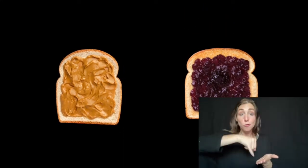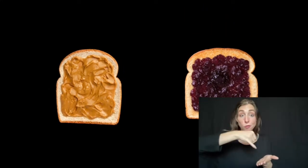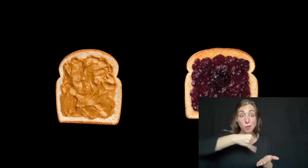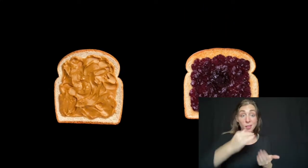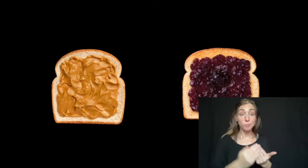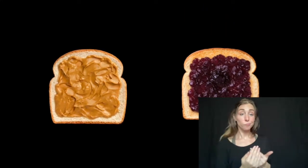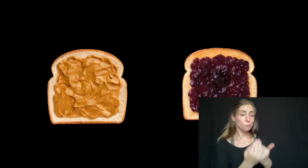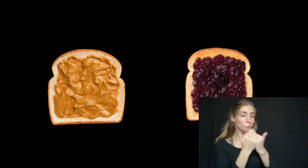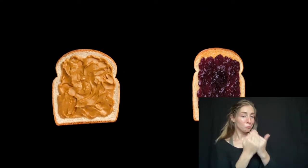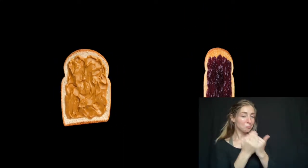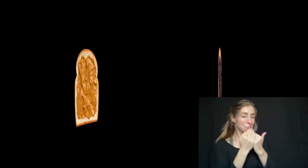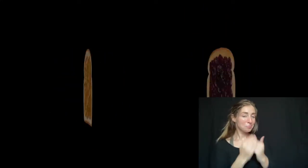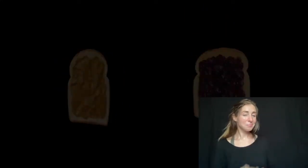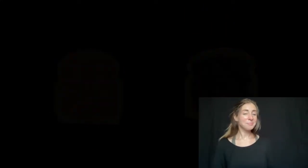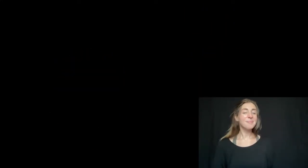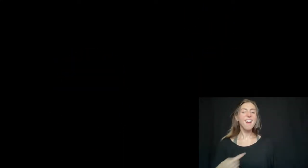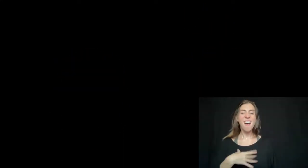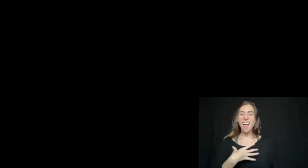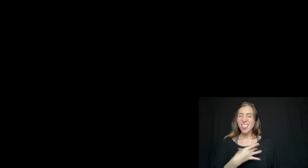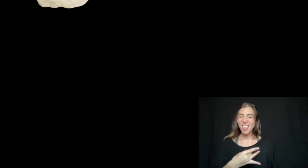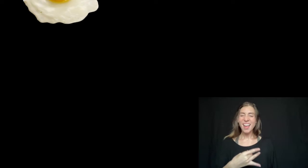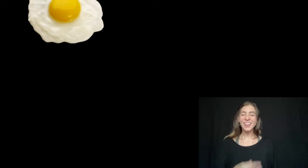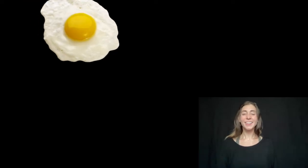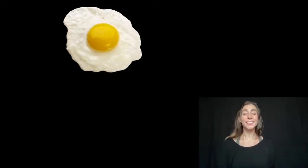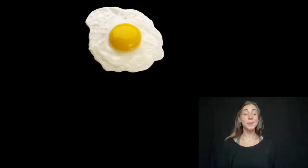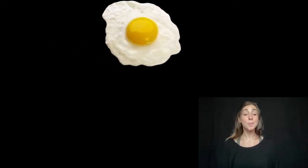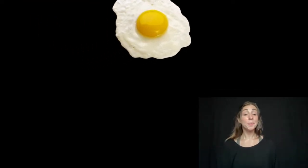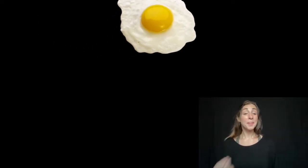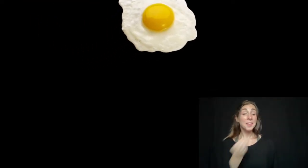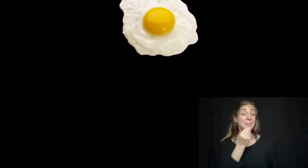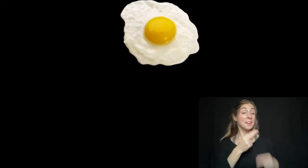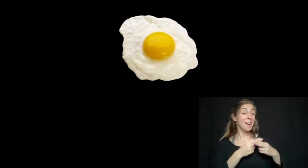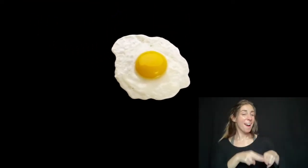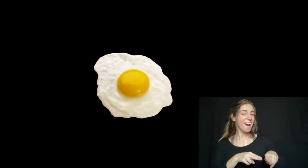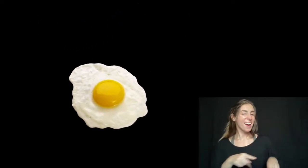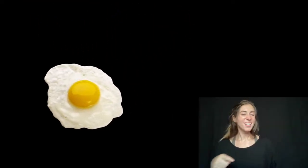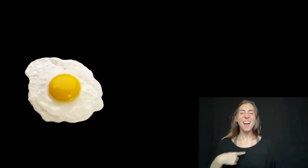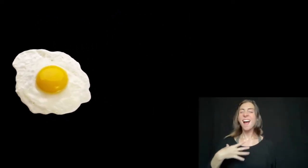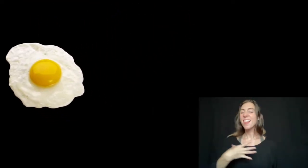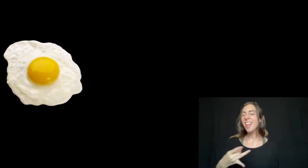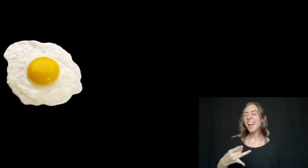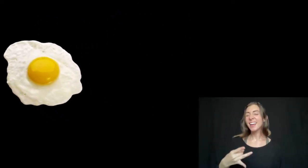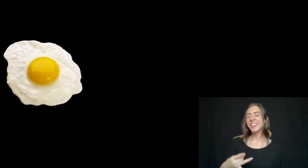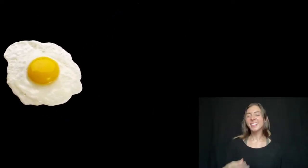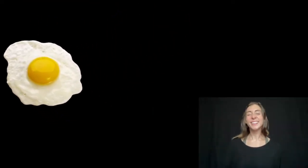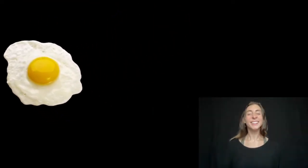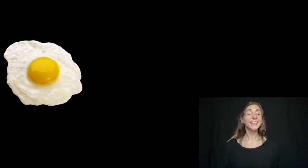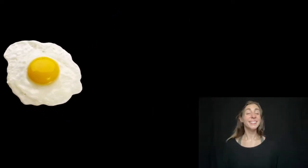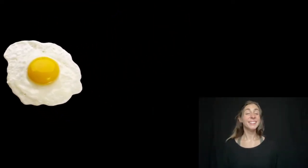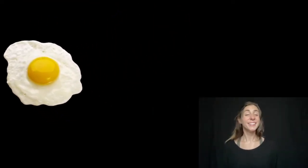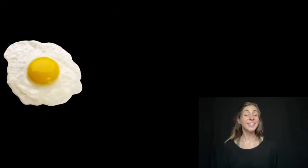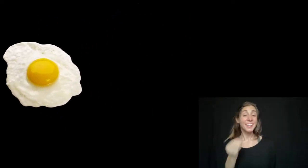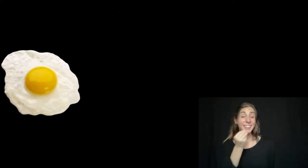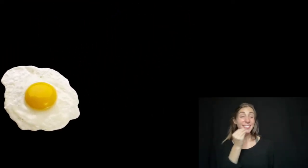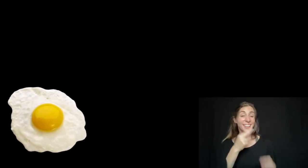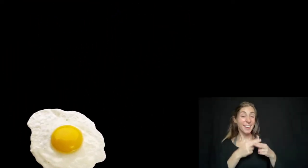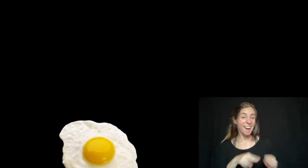I like to eat eggs I like to eat eggs